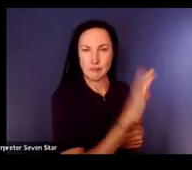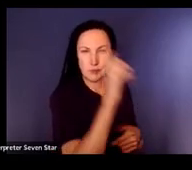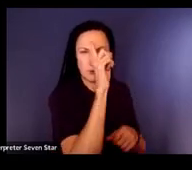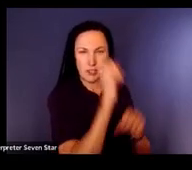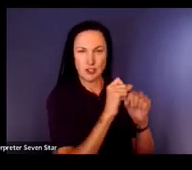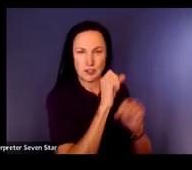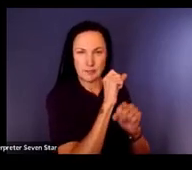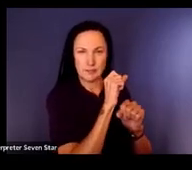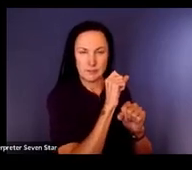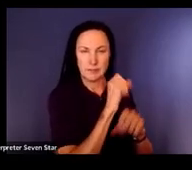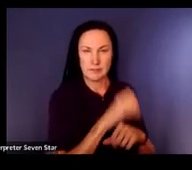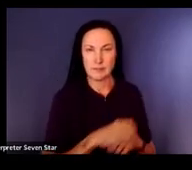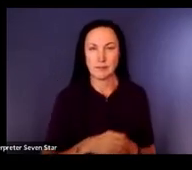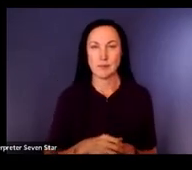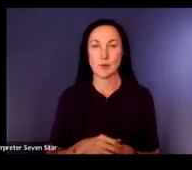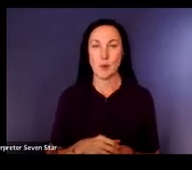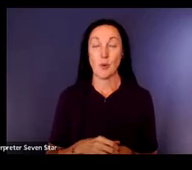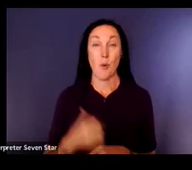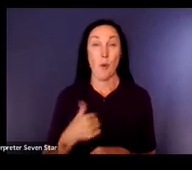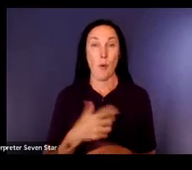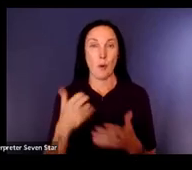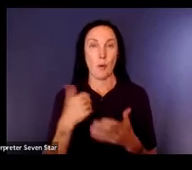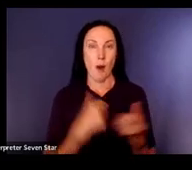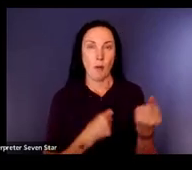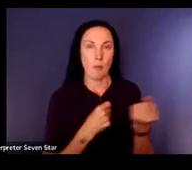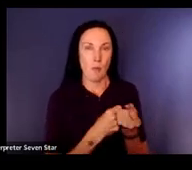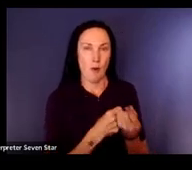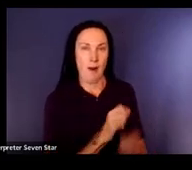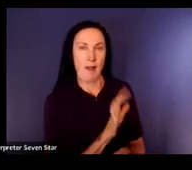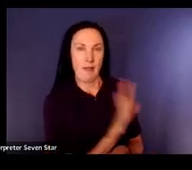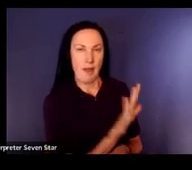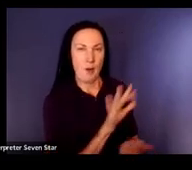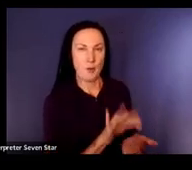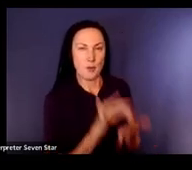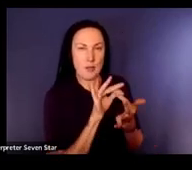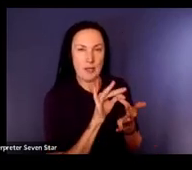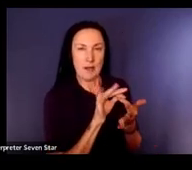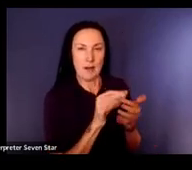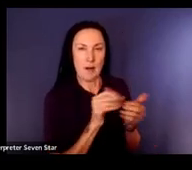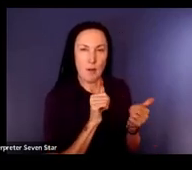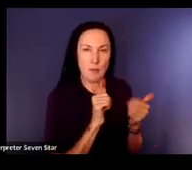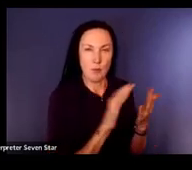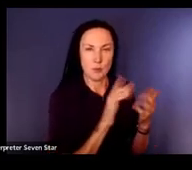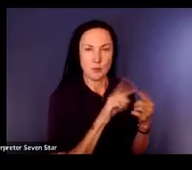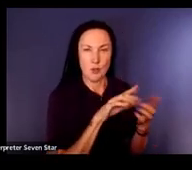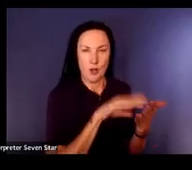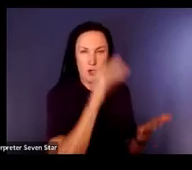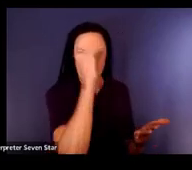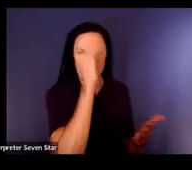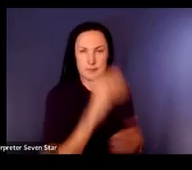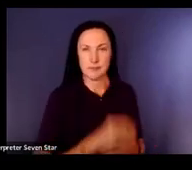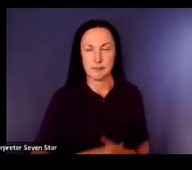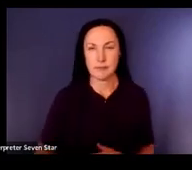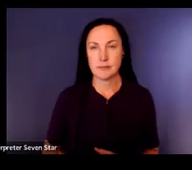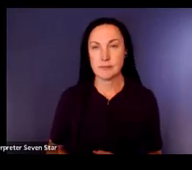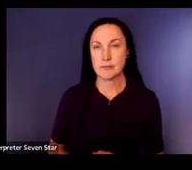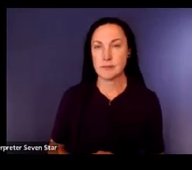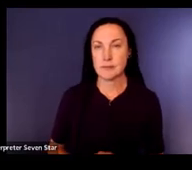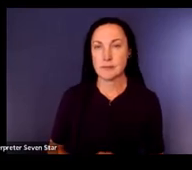plans that support their unique communication learning and developmental pathway. This